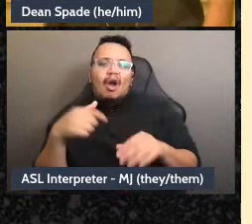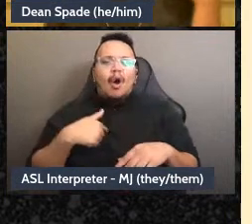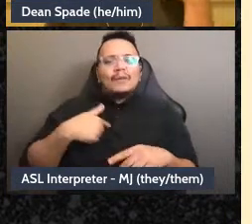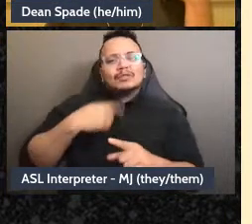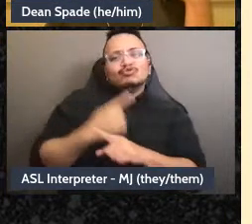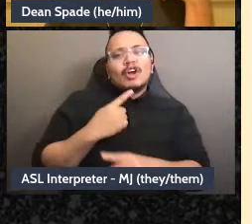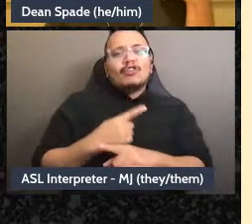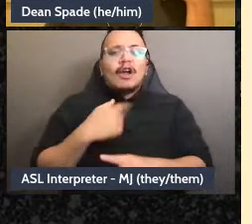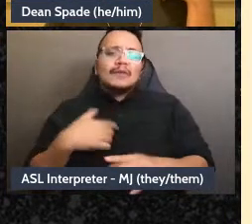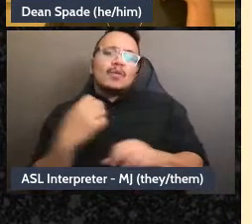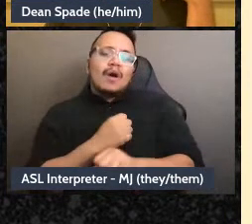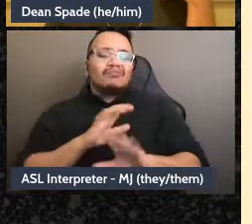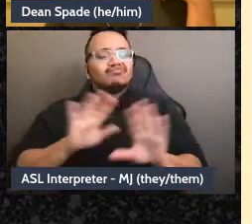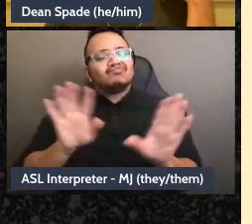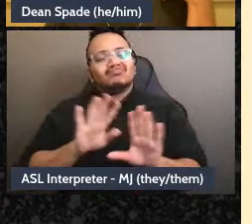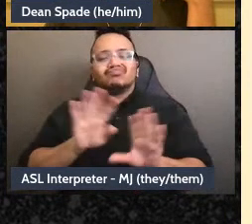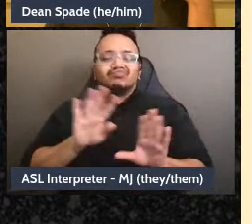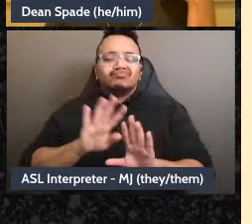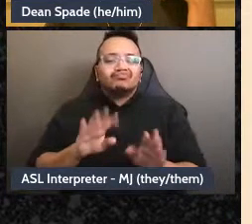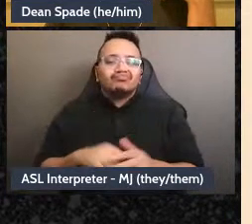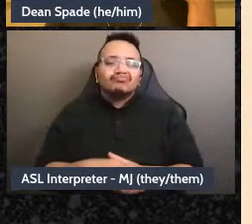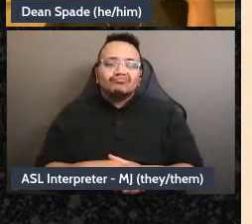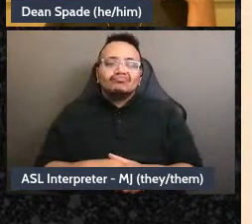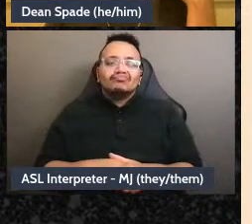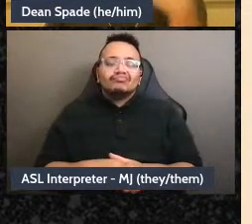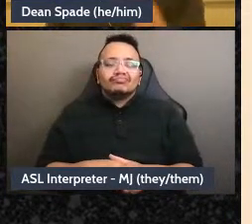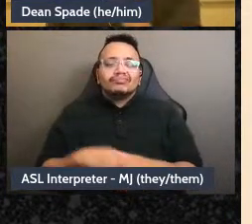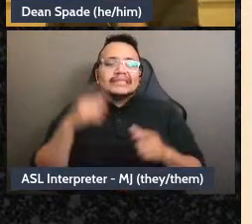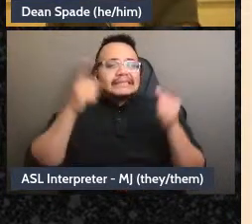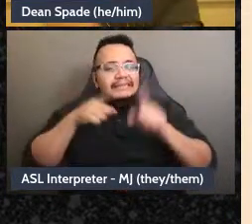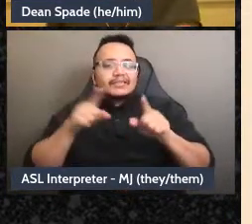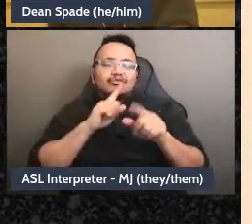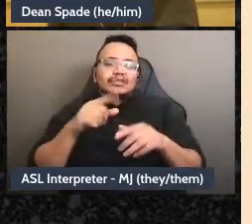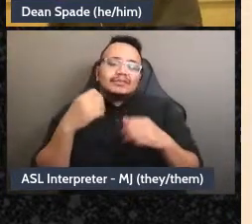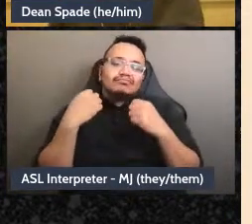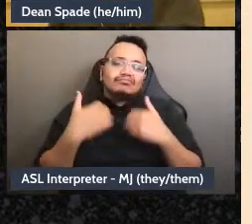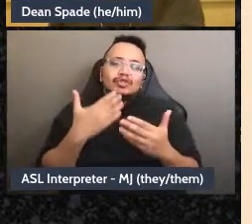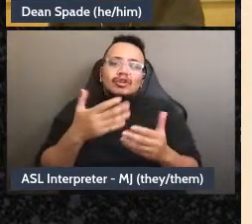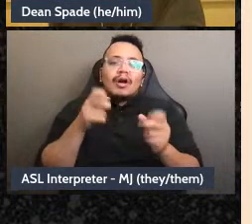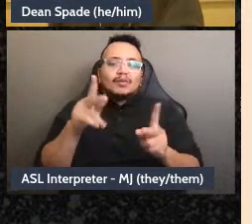I think that is at its best what consensus can allow things that make it more likely to go well